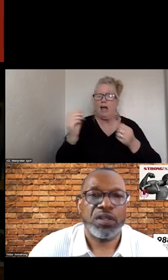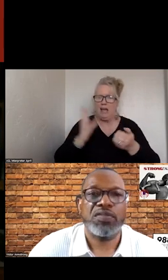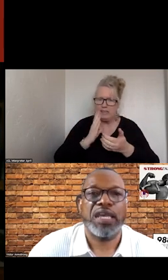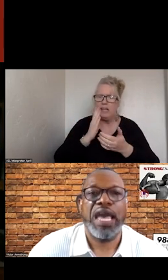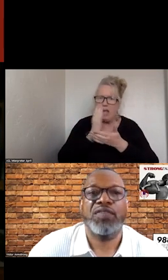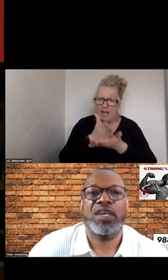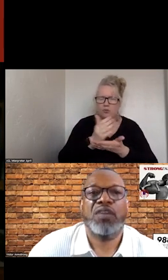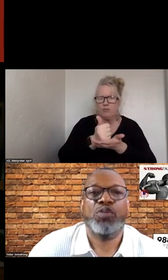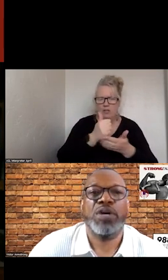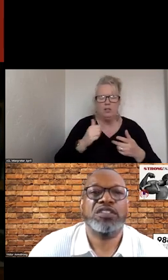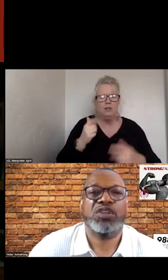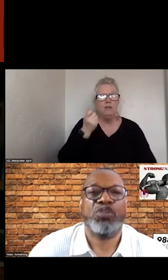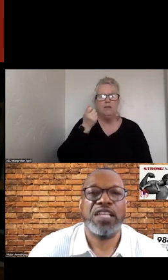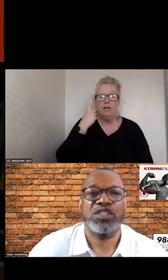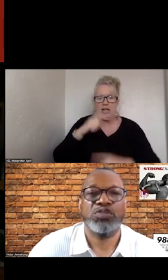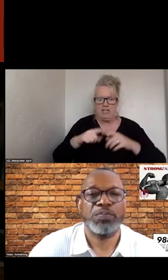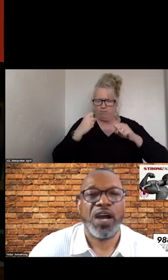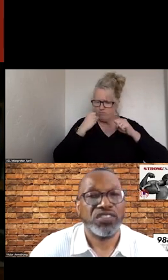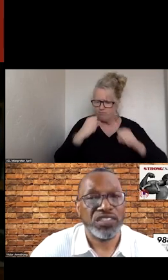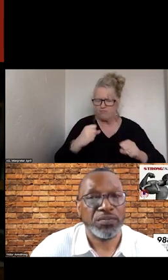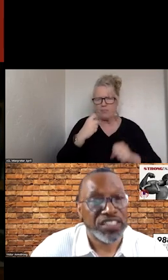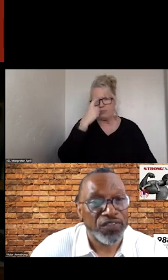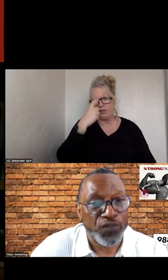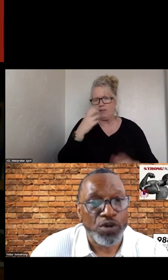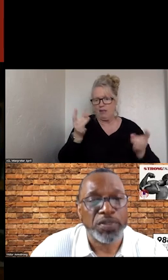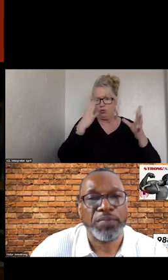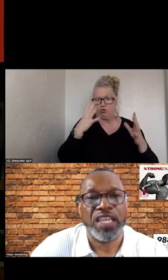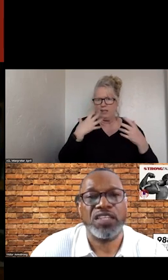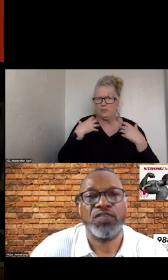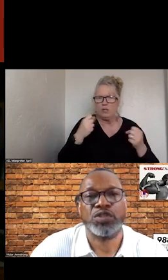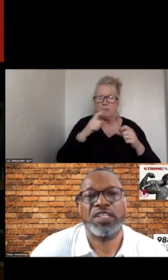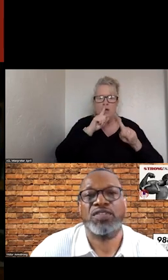ALSO LEARNED TO HAVE A SYSTEM THAT IS INFORMED WITH INDIVIDUALS